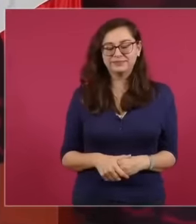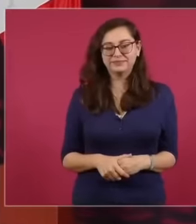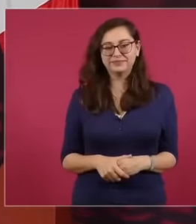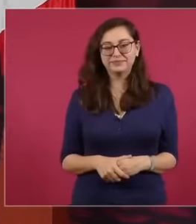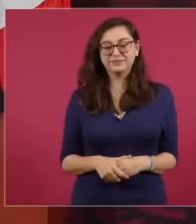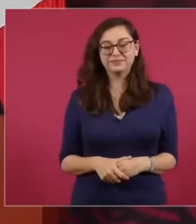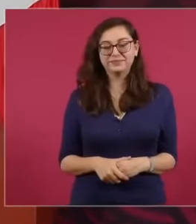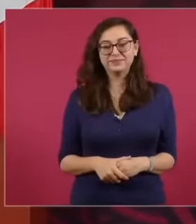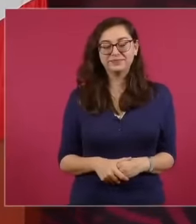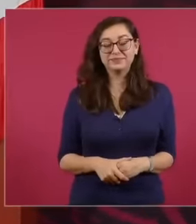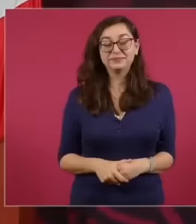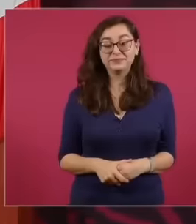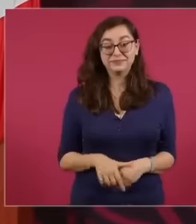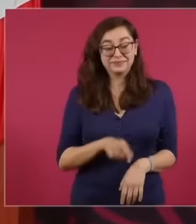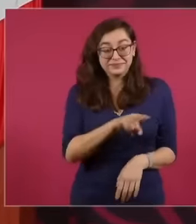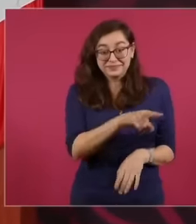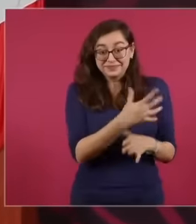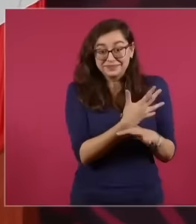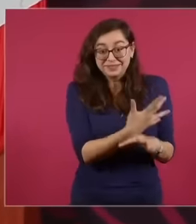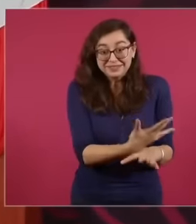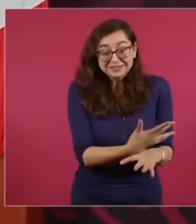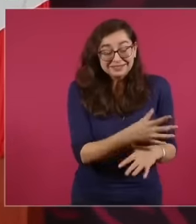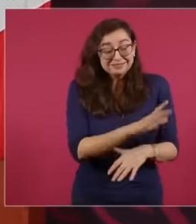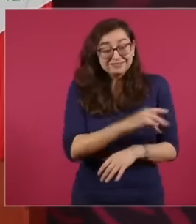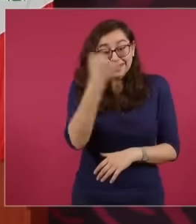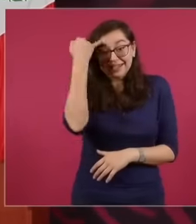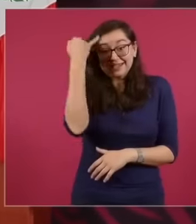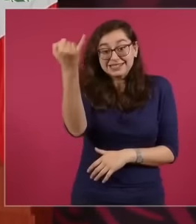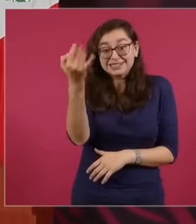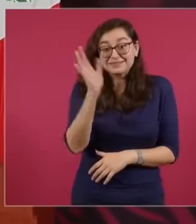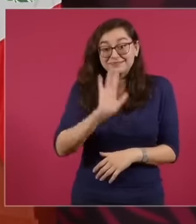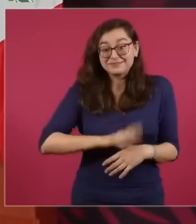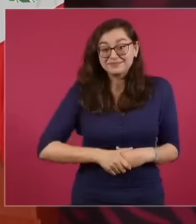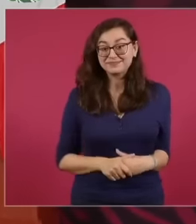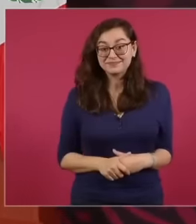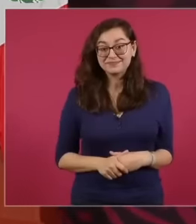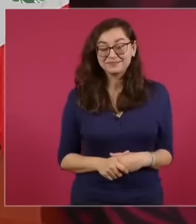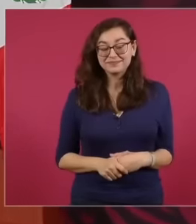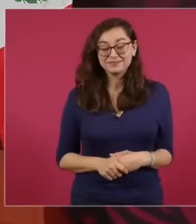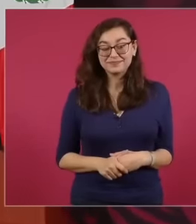they are then that's why